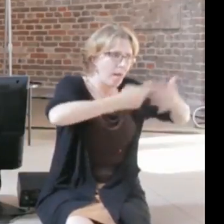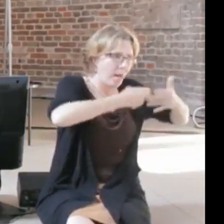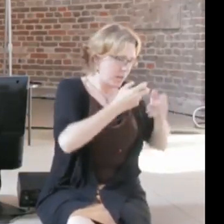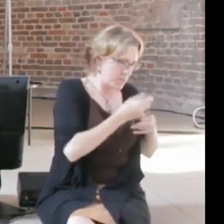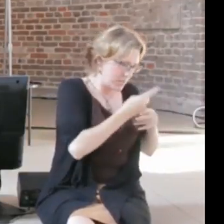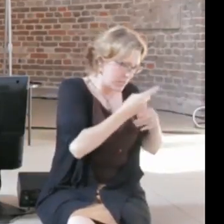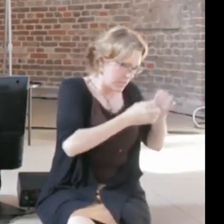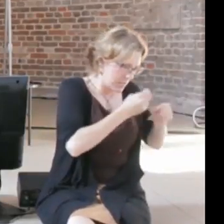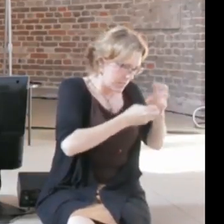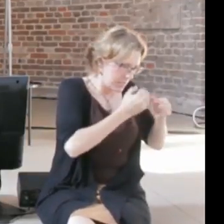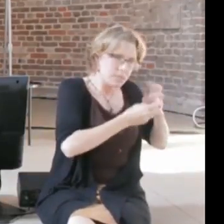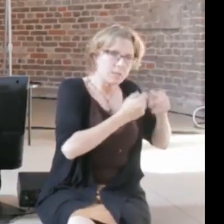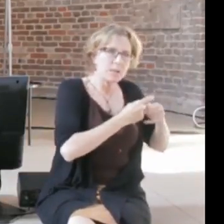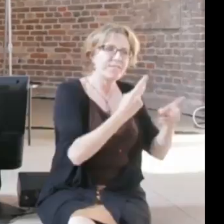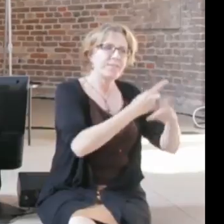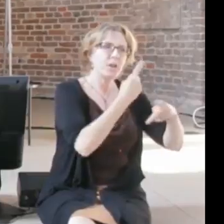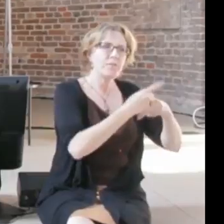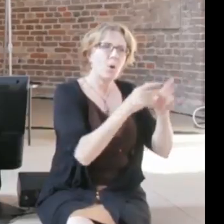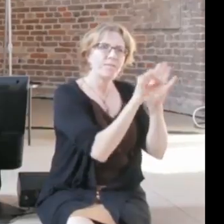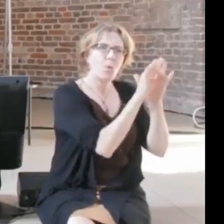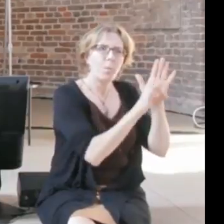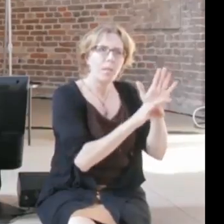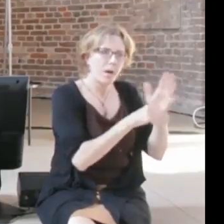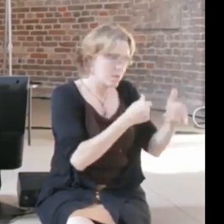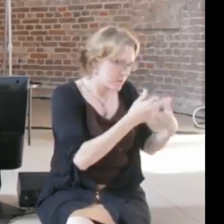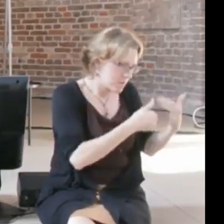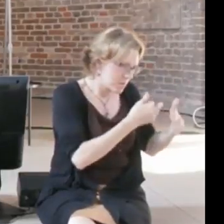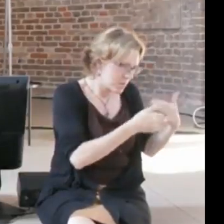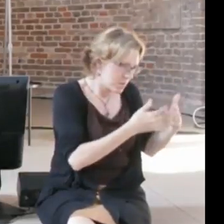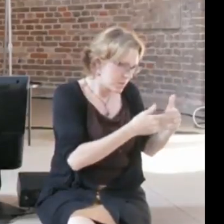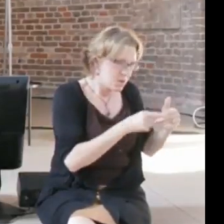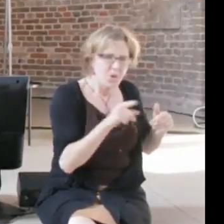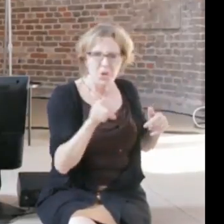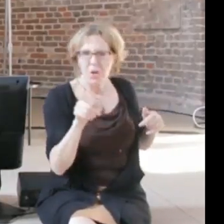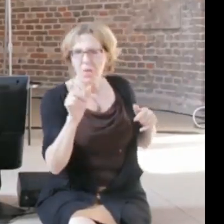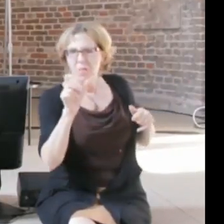complex, they came up with a single definition of risk that was too hard for the activists